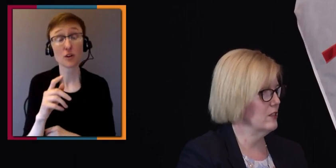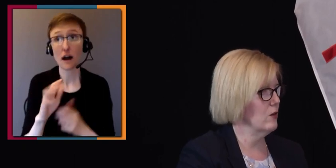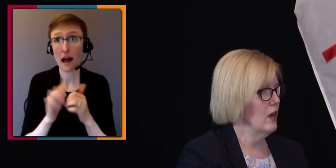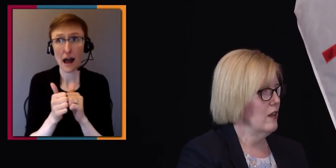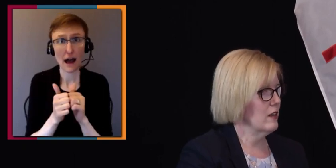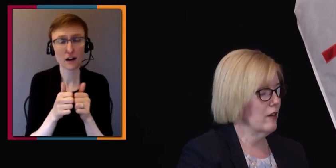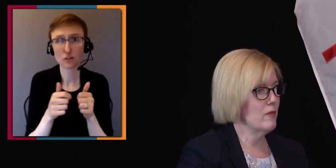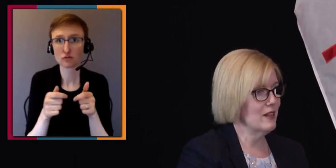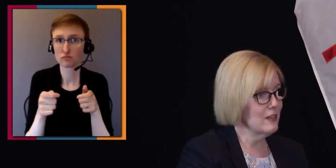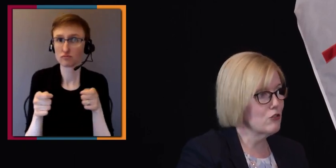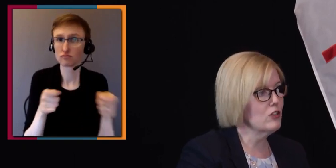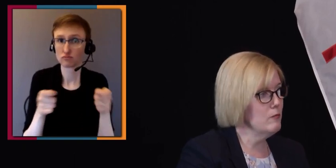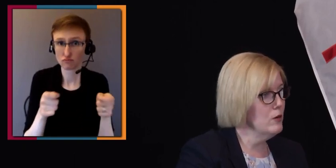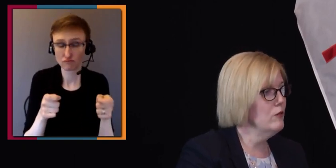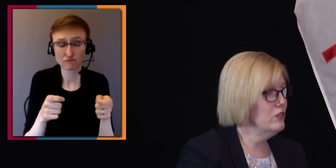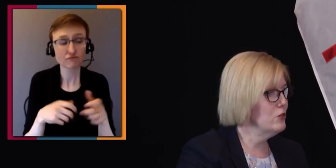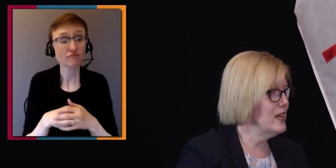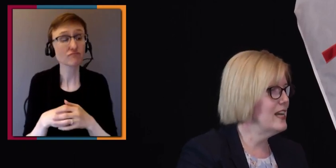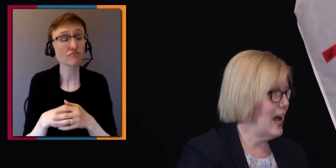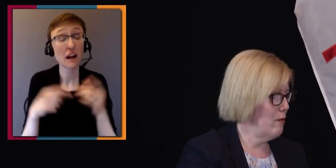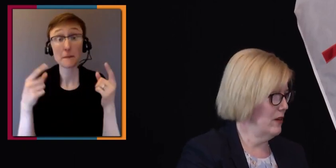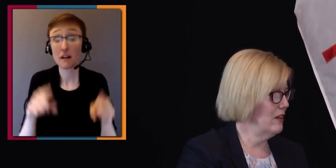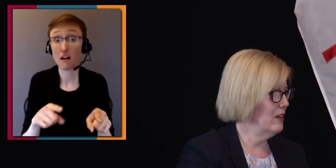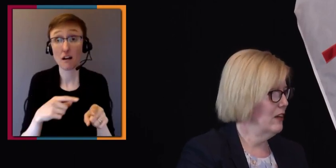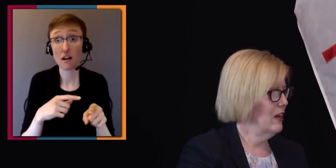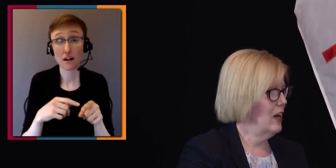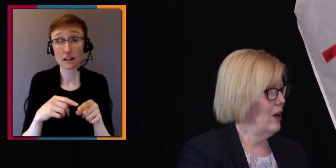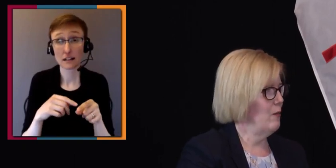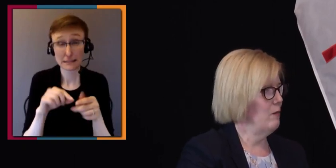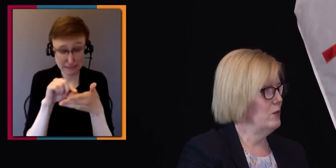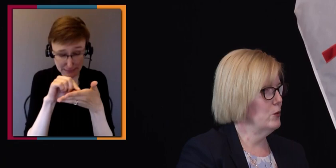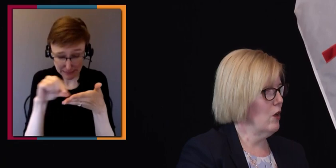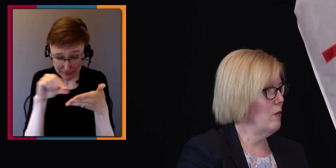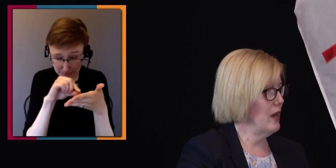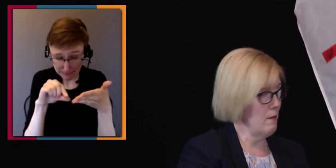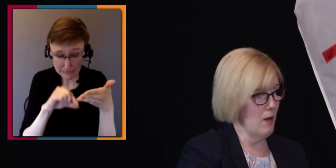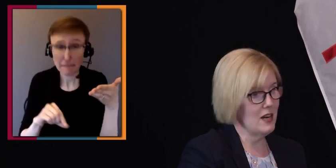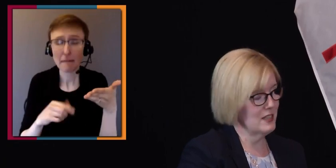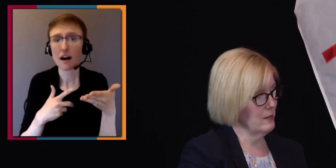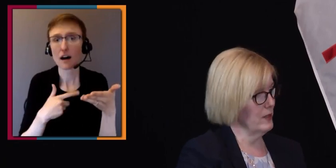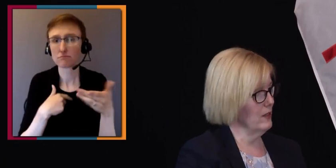and so the government literally moved to e-Cabinet to accommodate my disability.